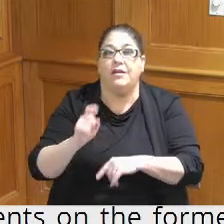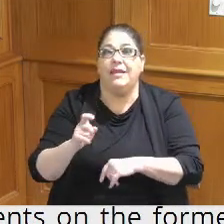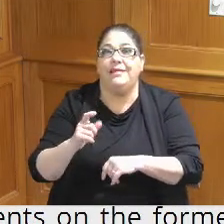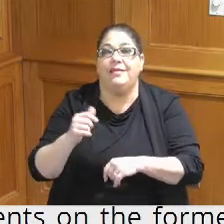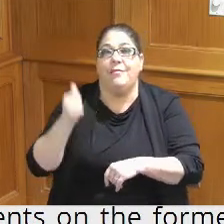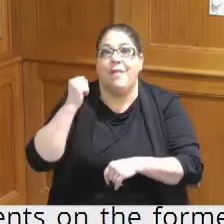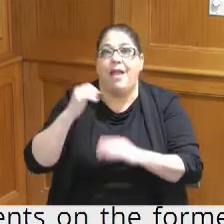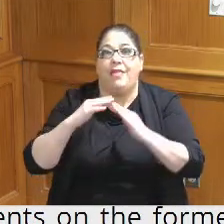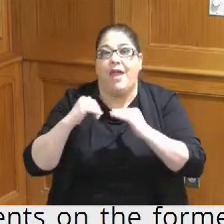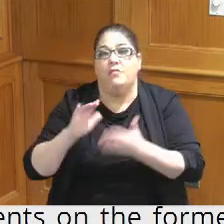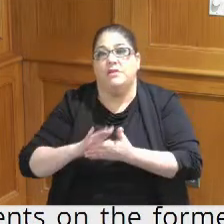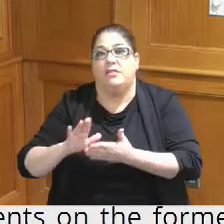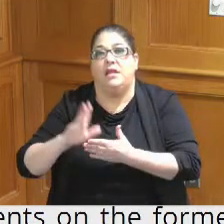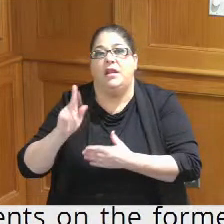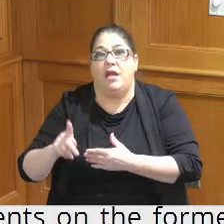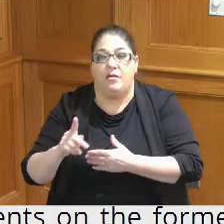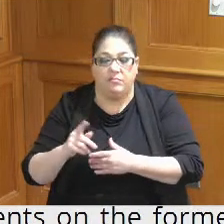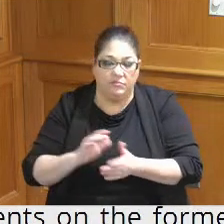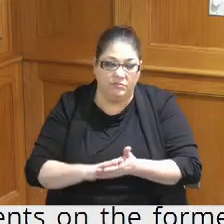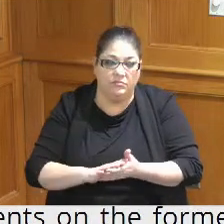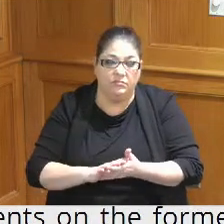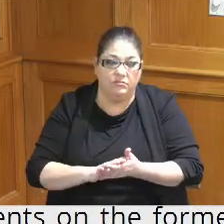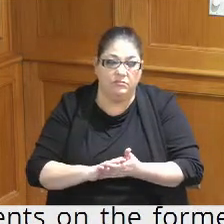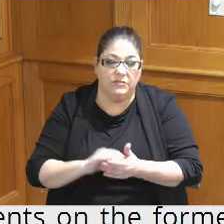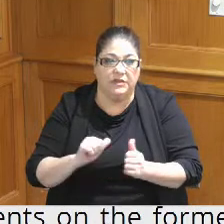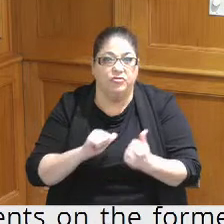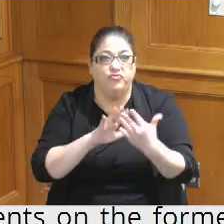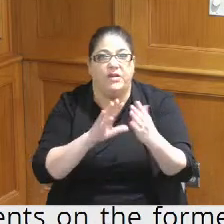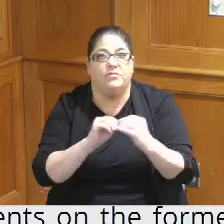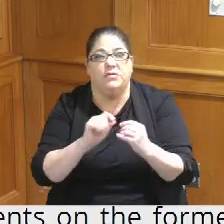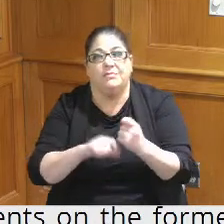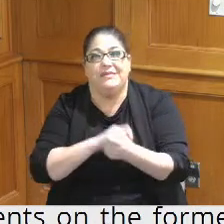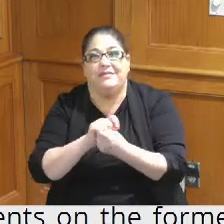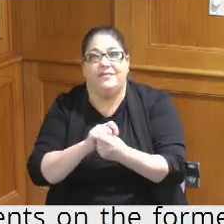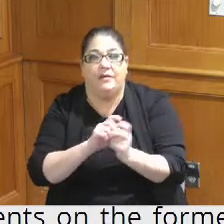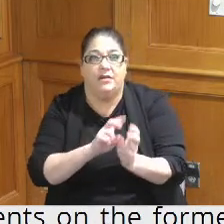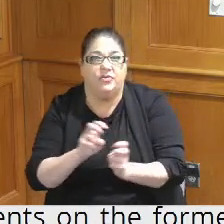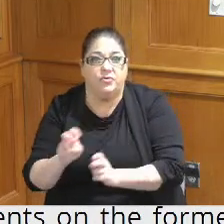house issues address issues as we'll get into more specifically here in a moment some of the specific